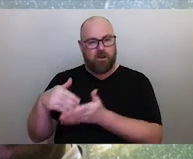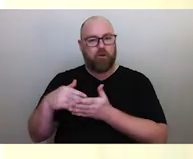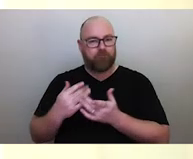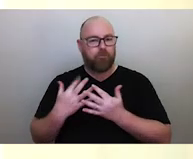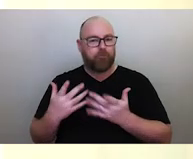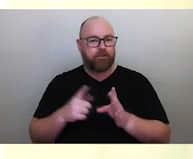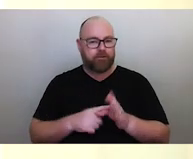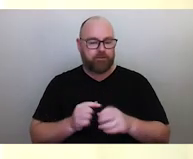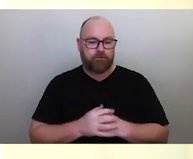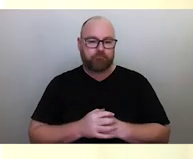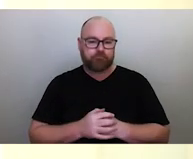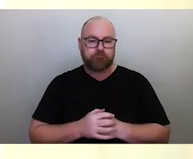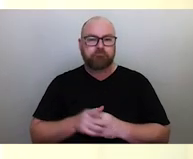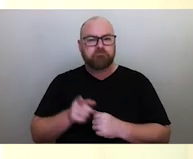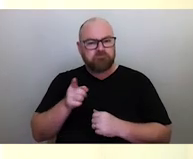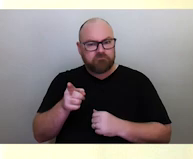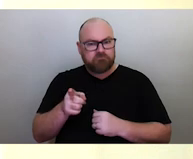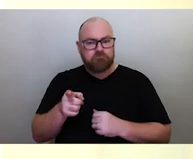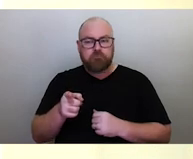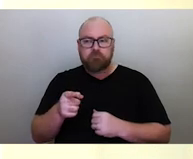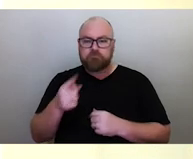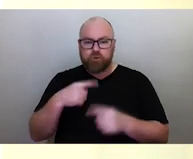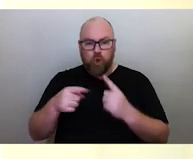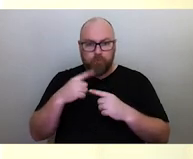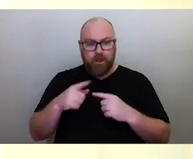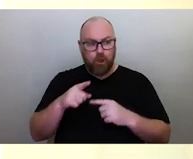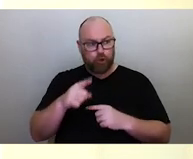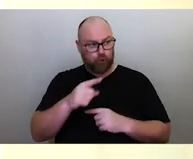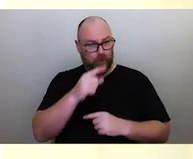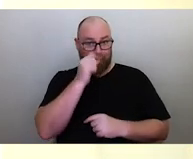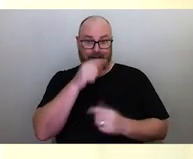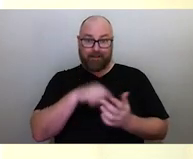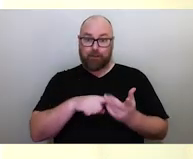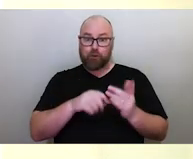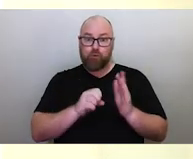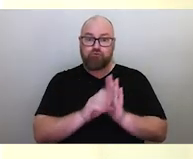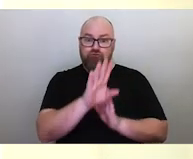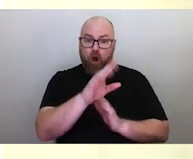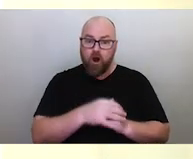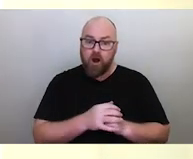Uncle Alo explained to me that your ability to thrive in your environment